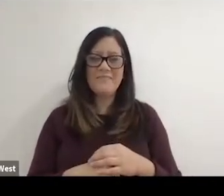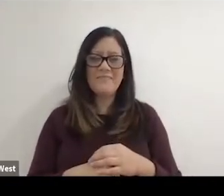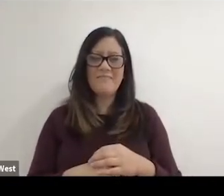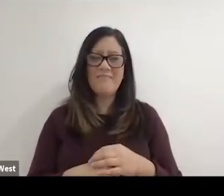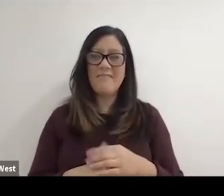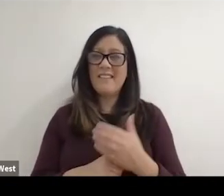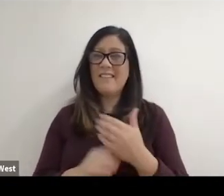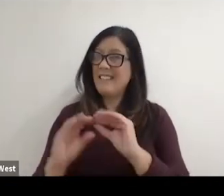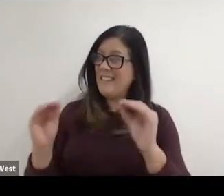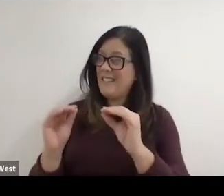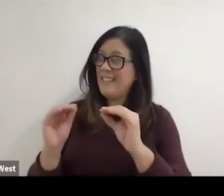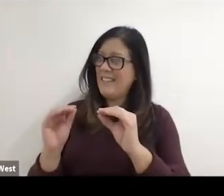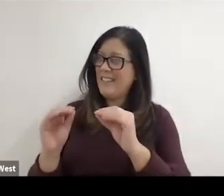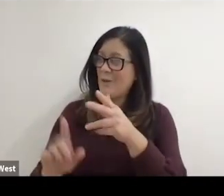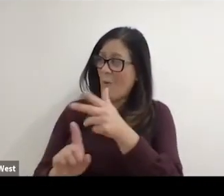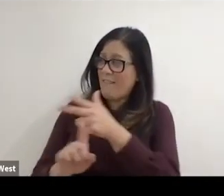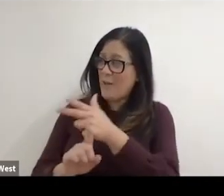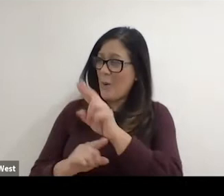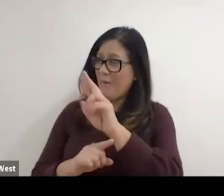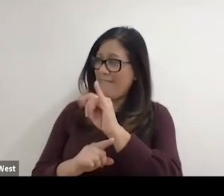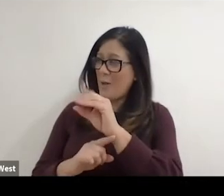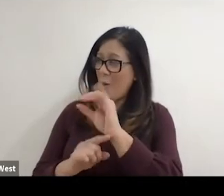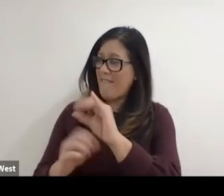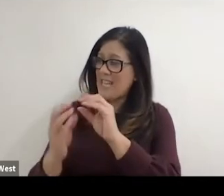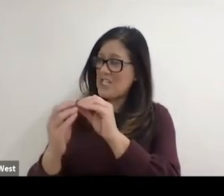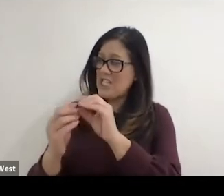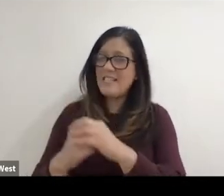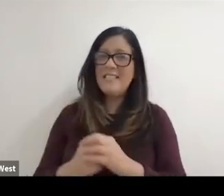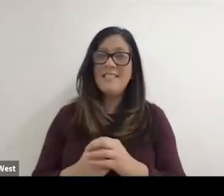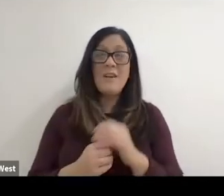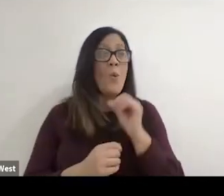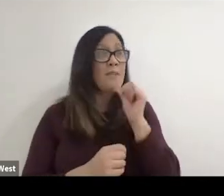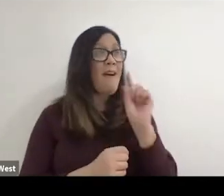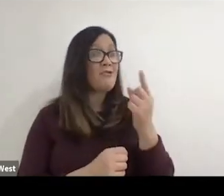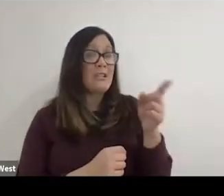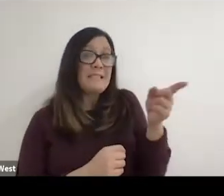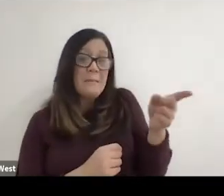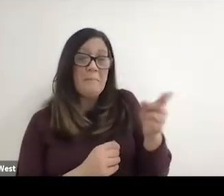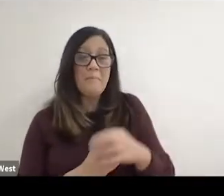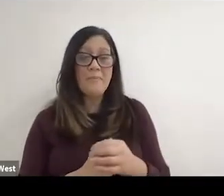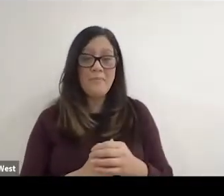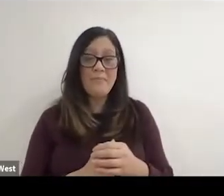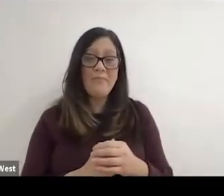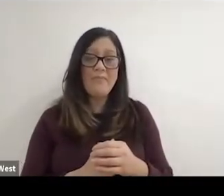video tape of that fight would there? Well, it well, it wasn't just him I took on